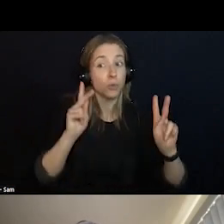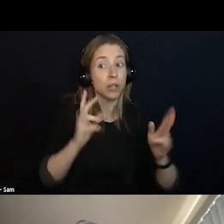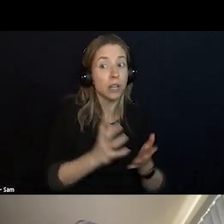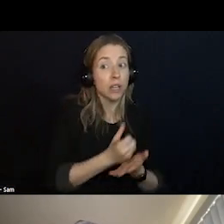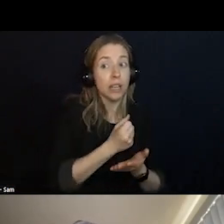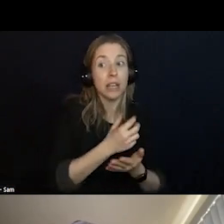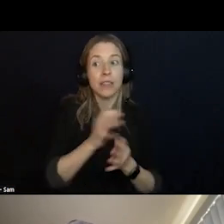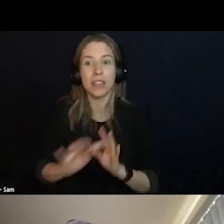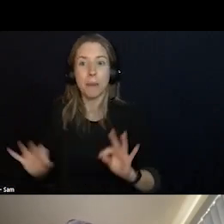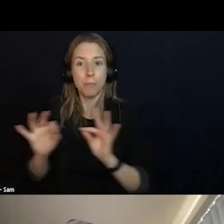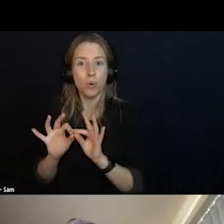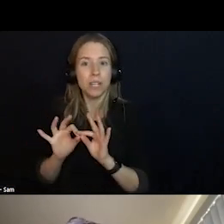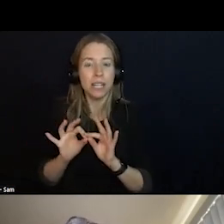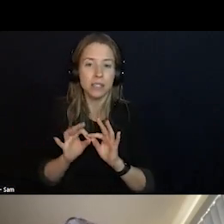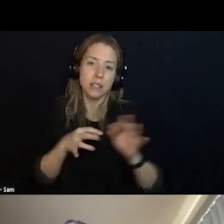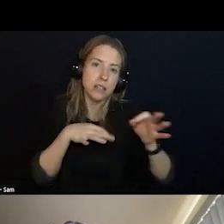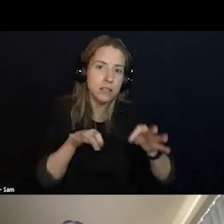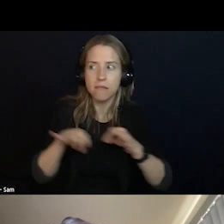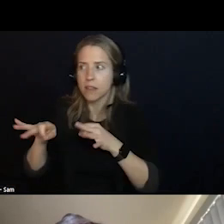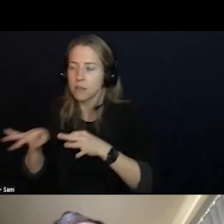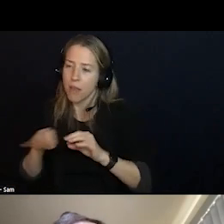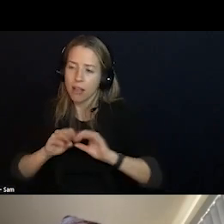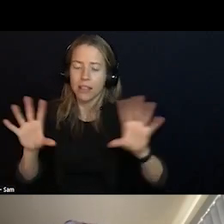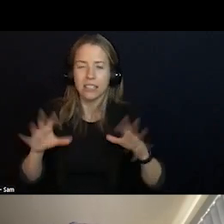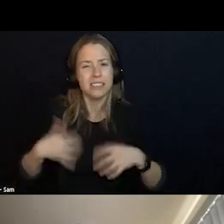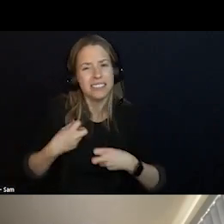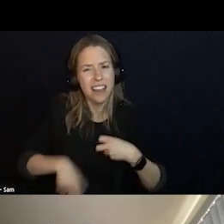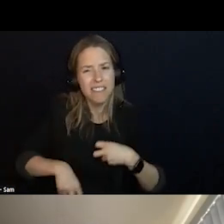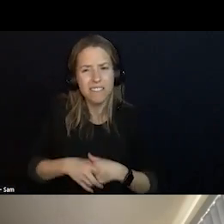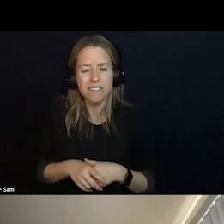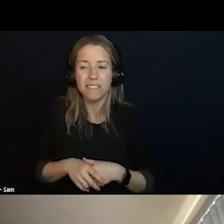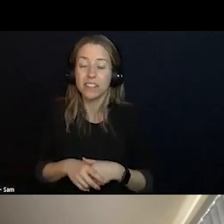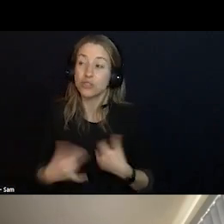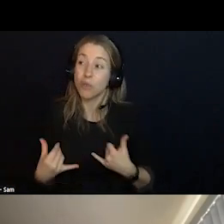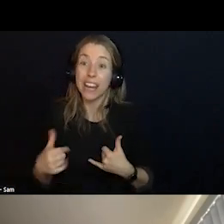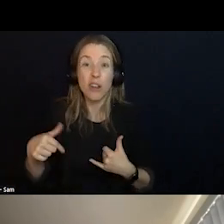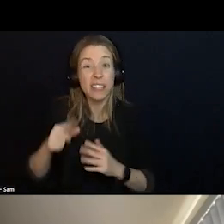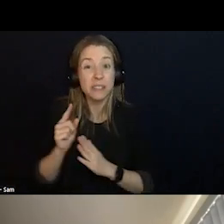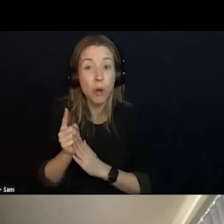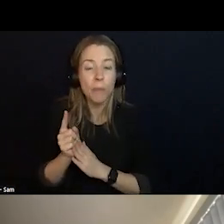AS PEOPLE ON THIS CALL KNOW WELL, THIS IS A TRANSFORMATION MOMENT. ONE OF THE THINGS THAT